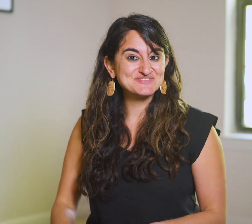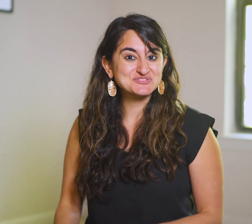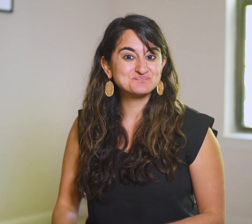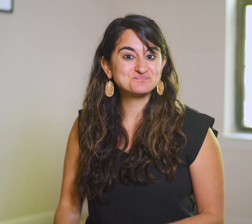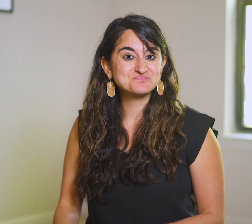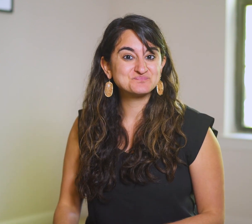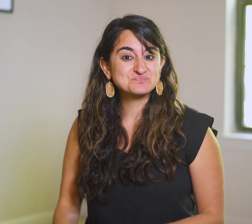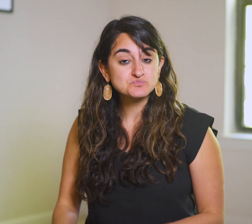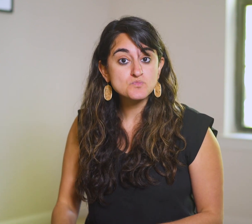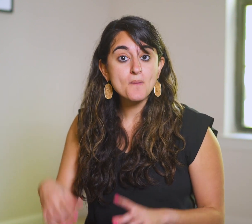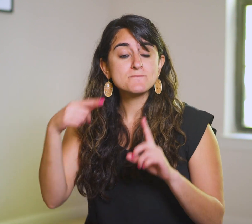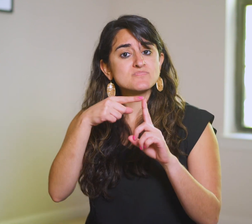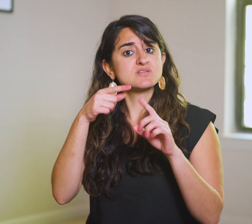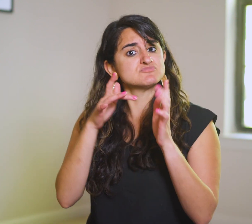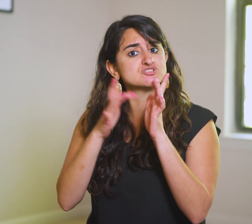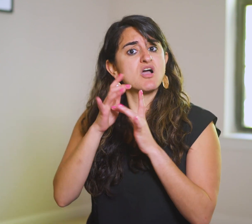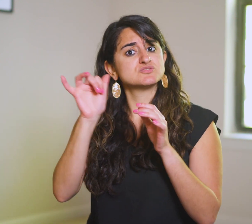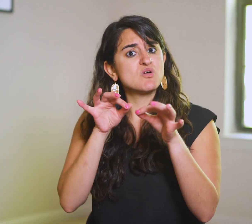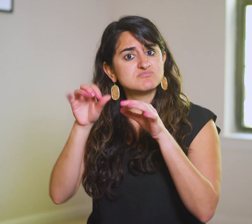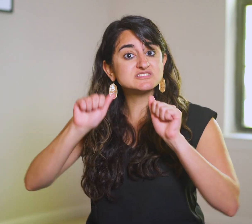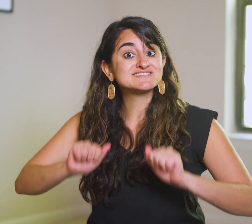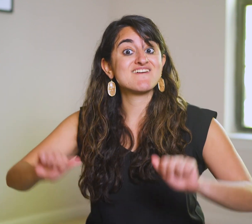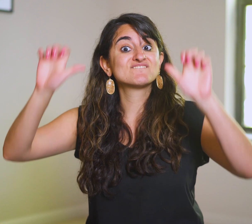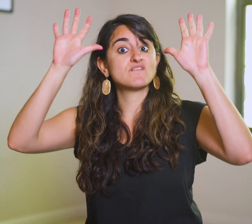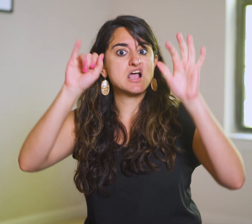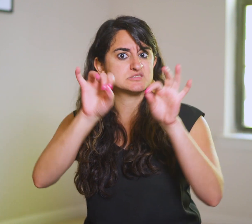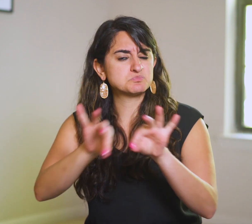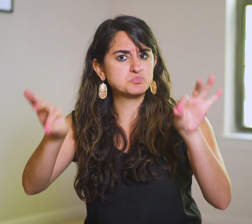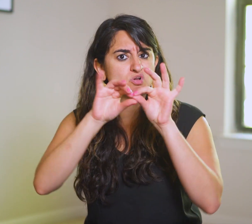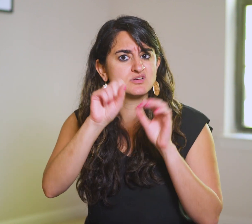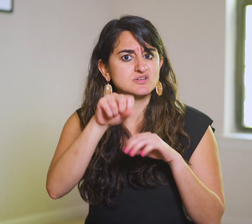Then He says sacrifice is important,